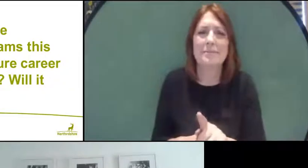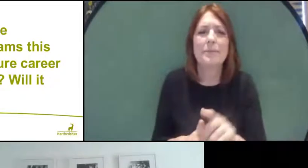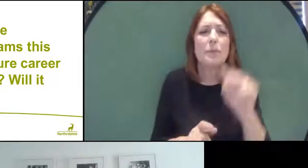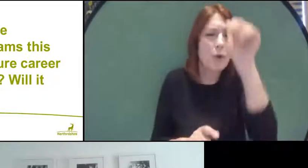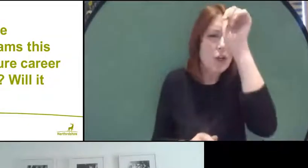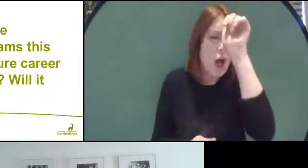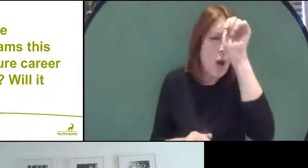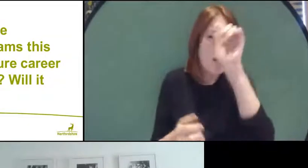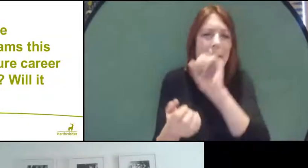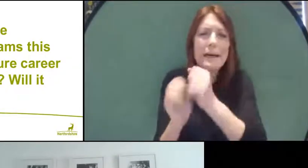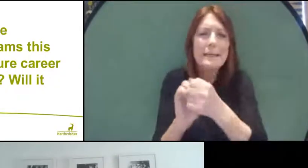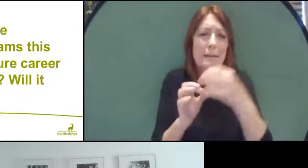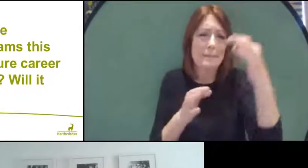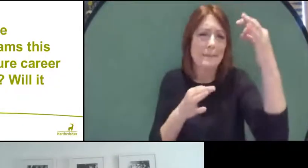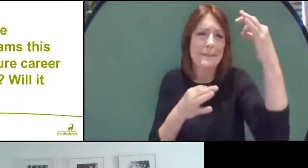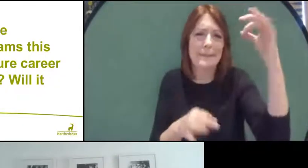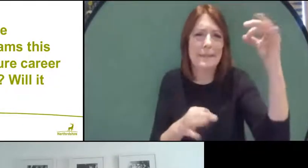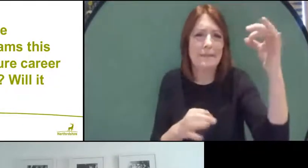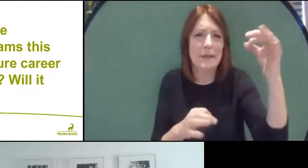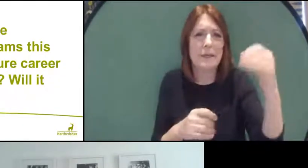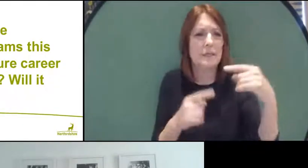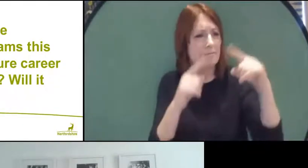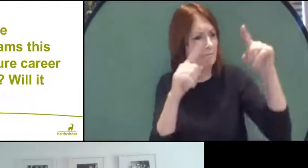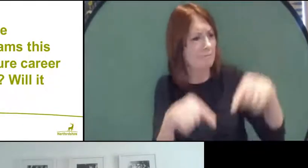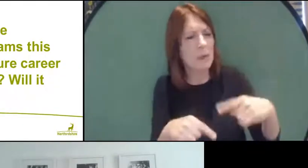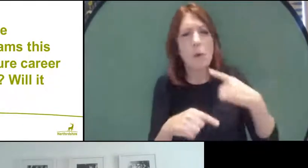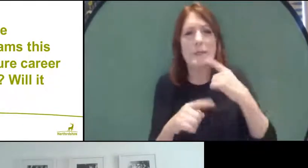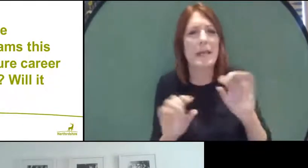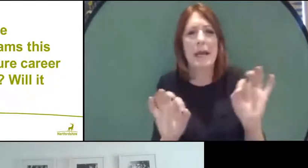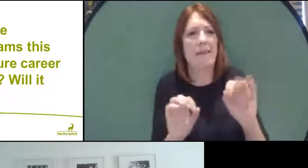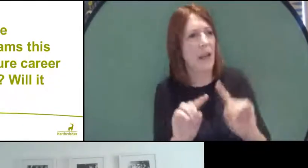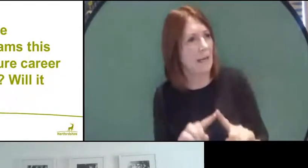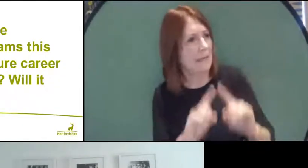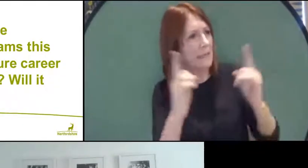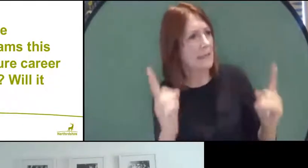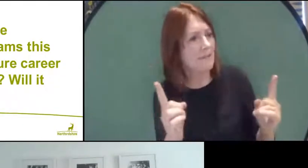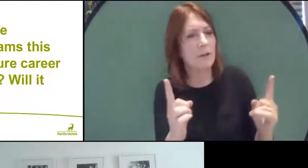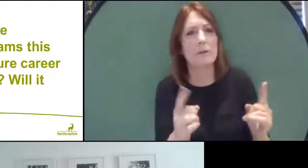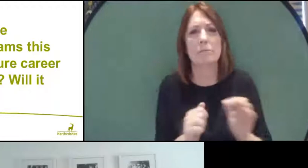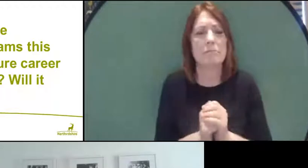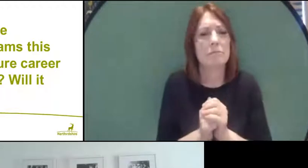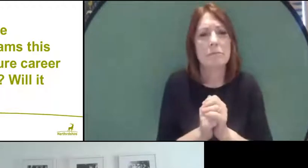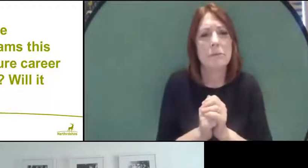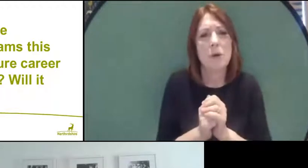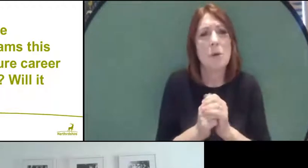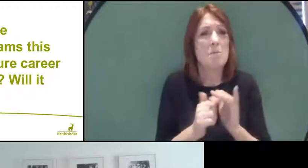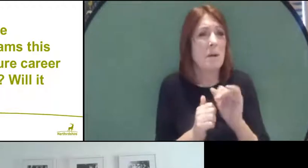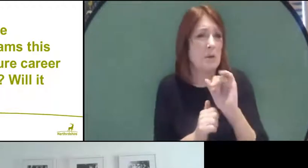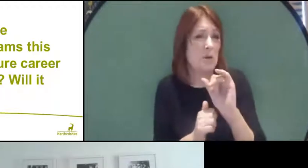won't indicate that it's different and that actually you might have a reduced examination